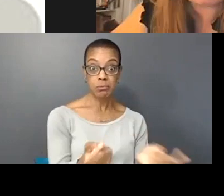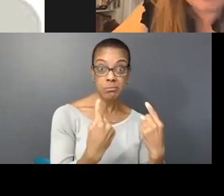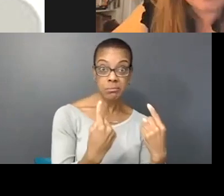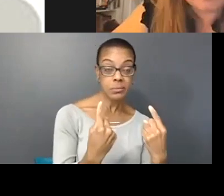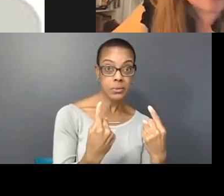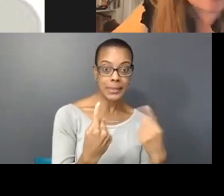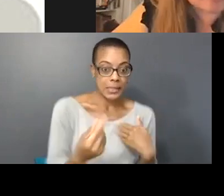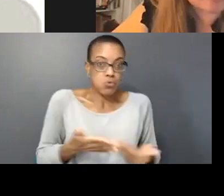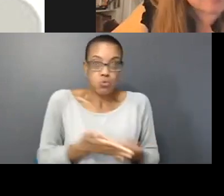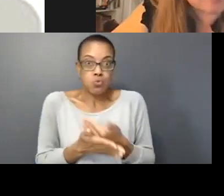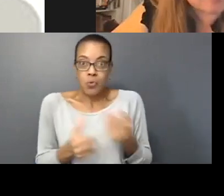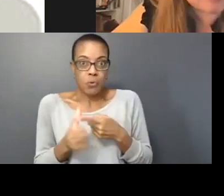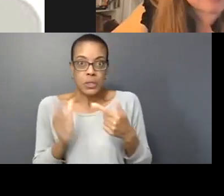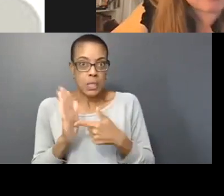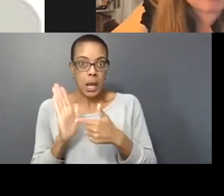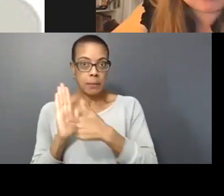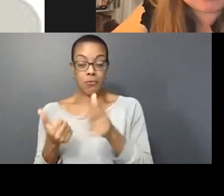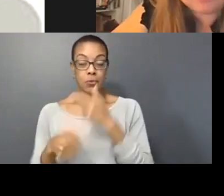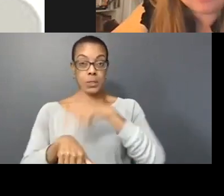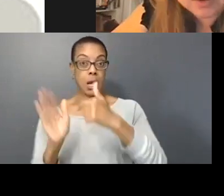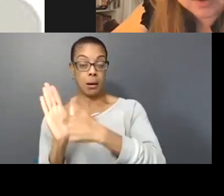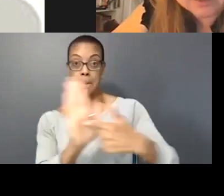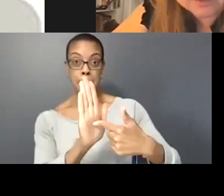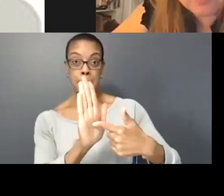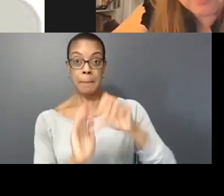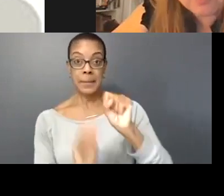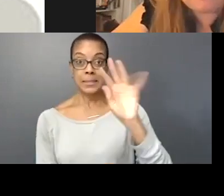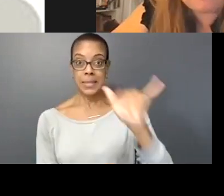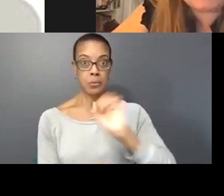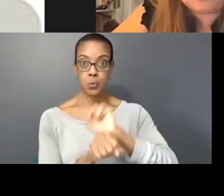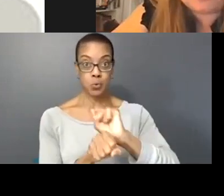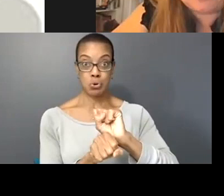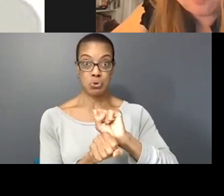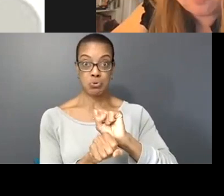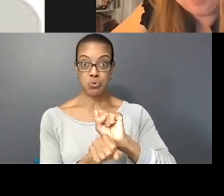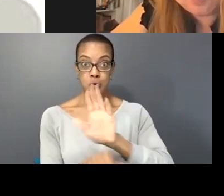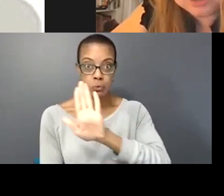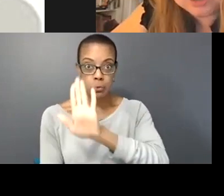of a work that Sammy is creating currently. So maybe that's kind of a question back out